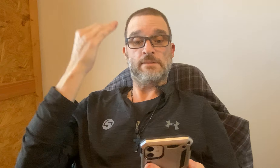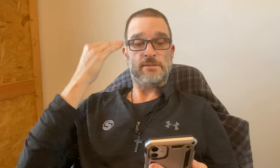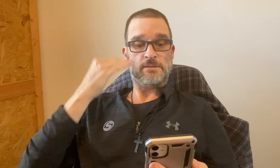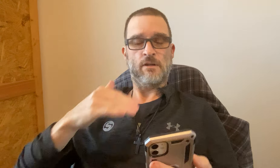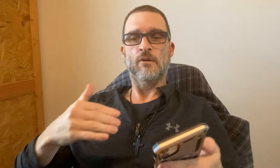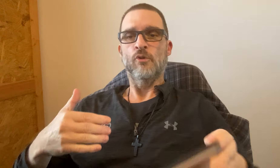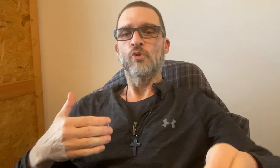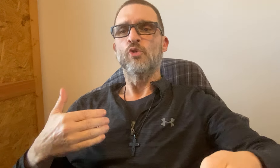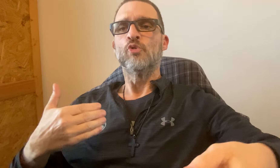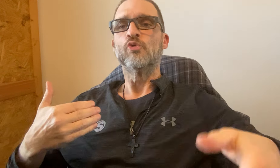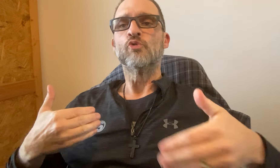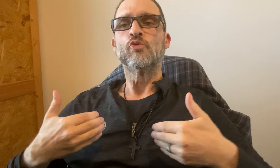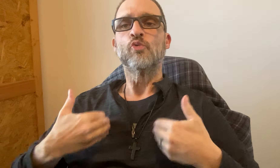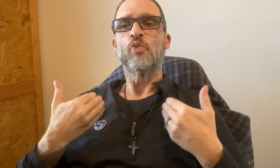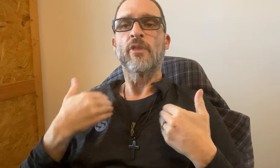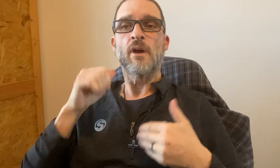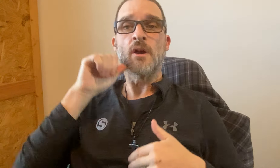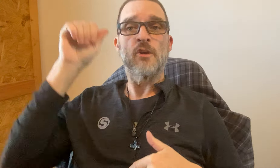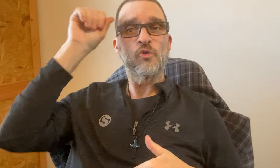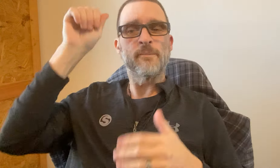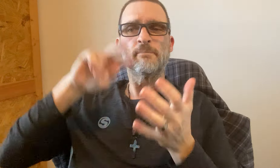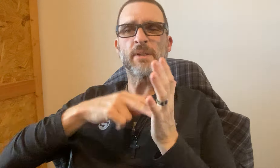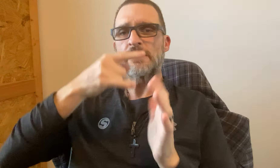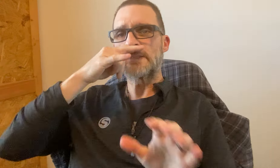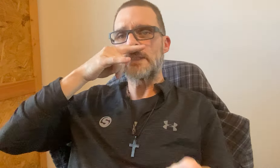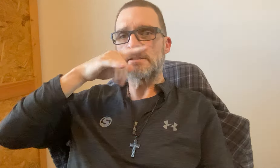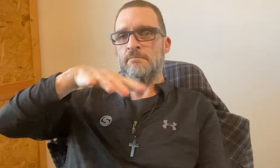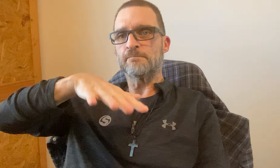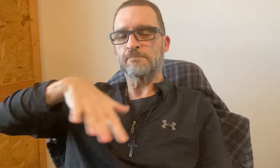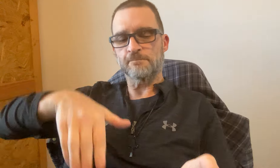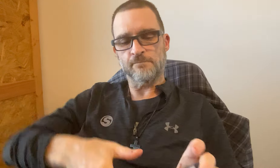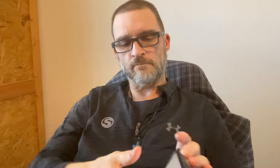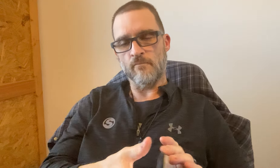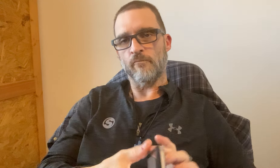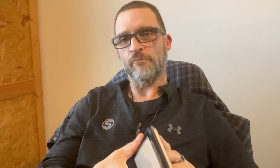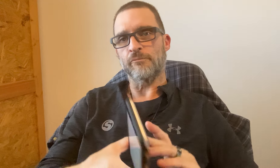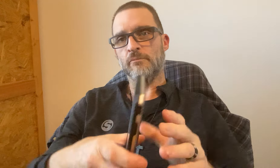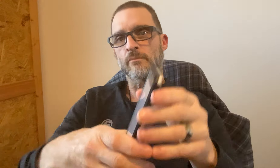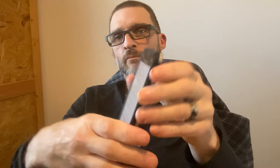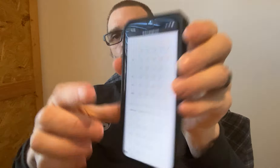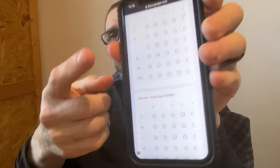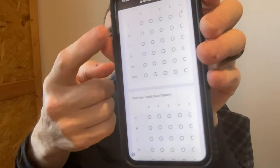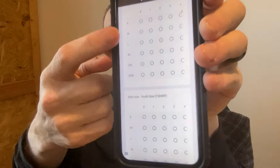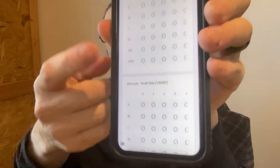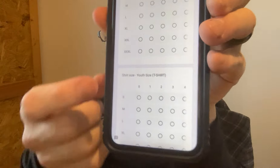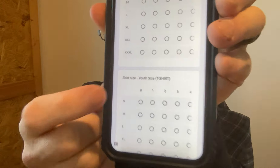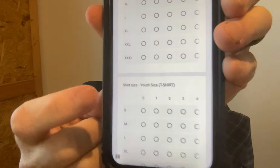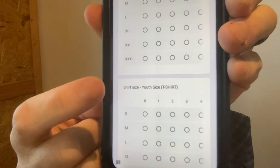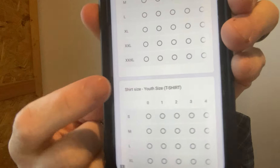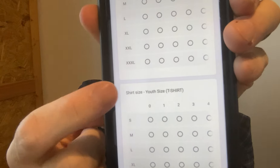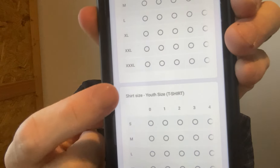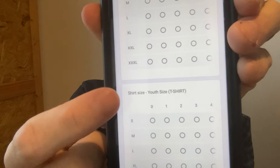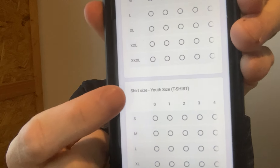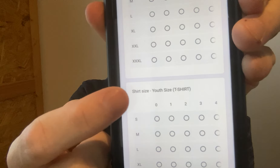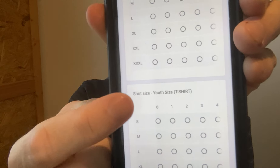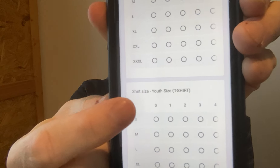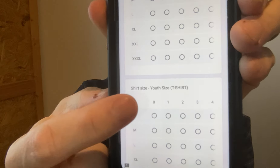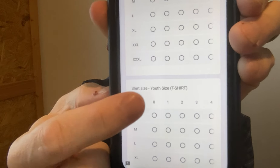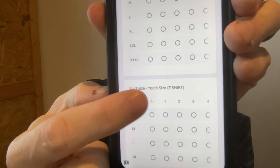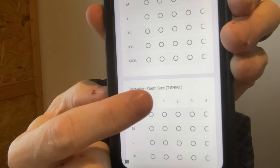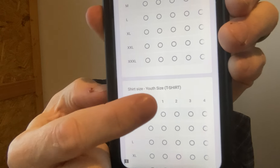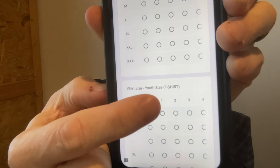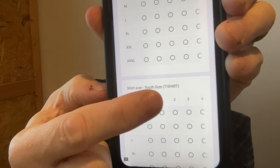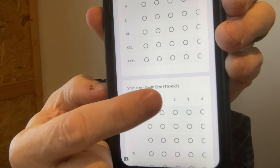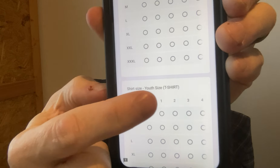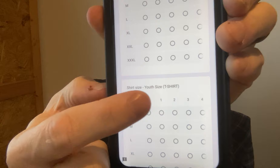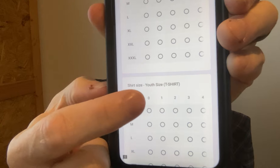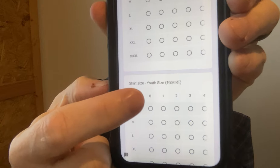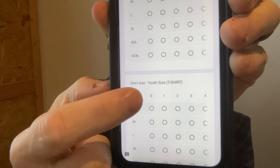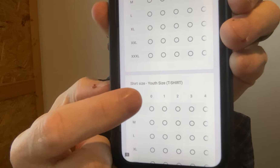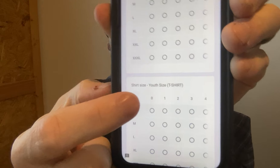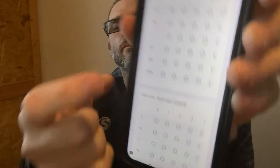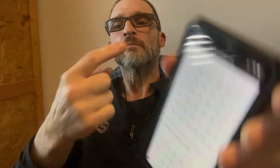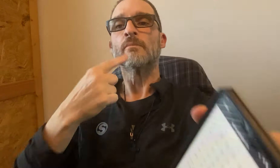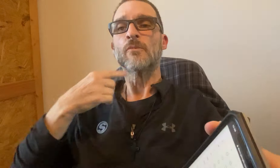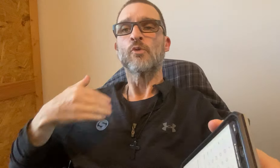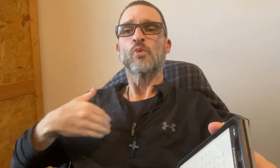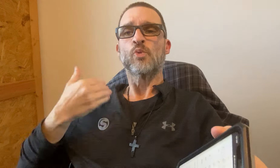Then down is YOUTH, not adults -- it means kid sizes